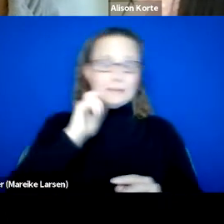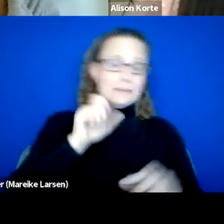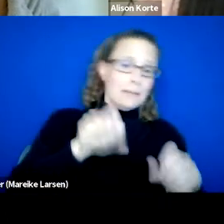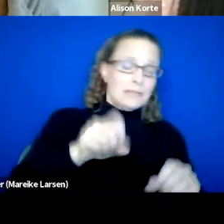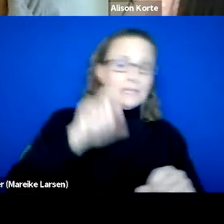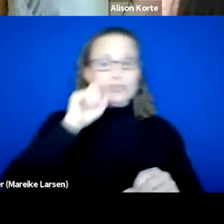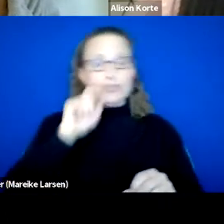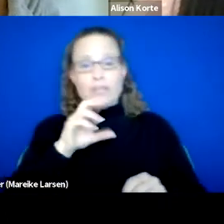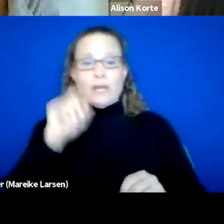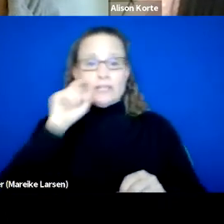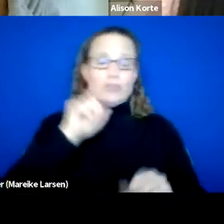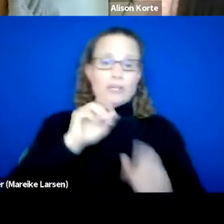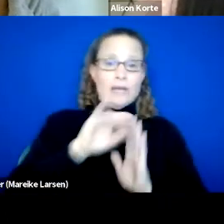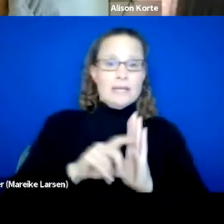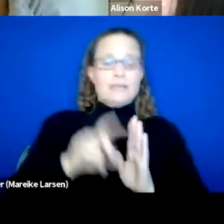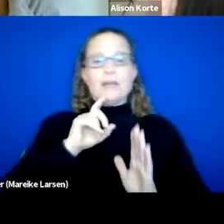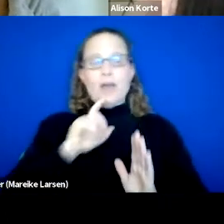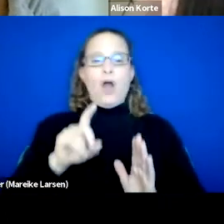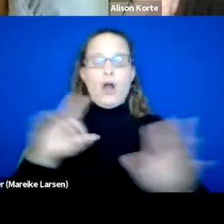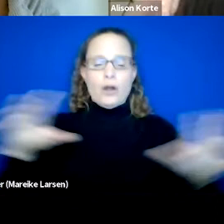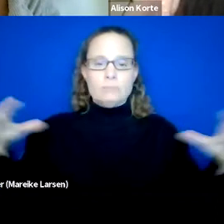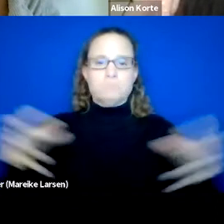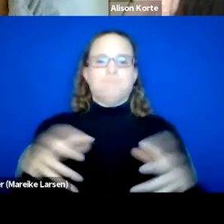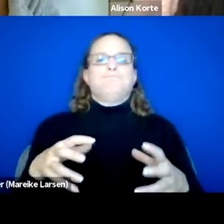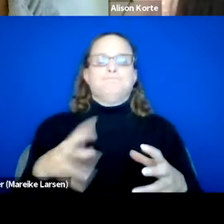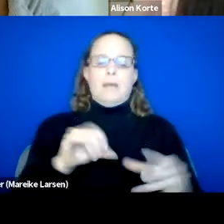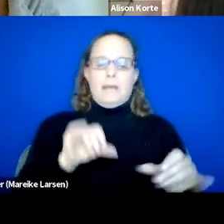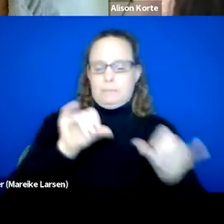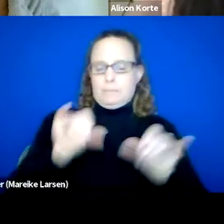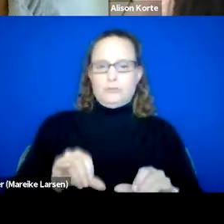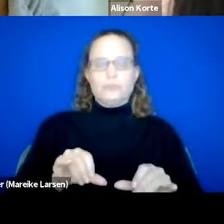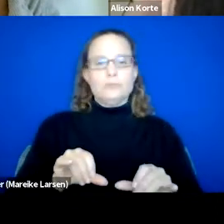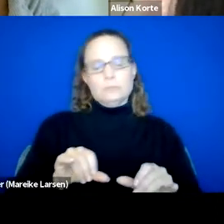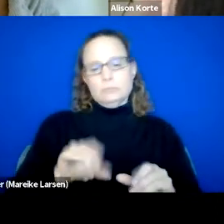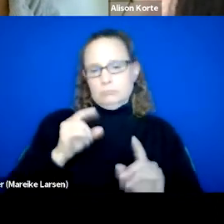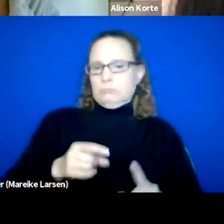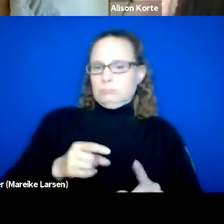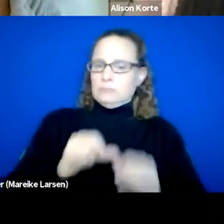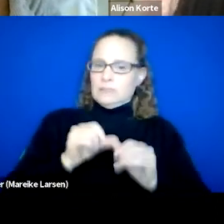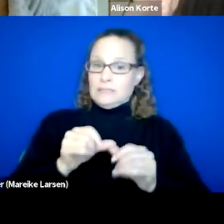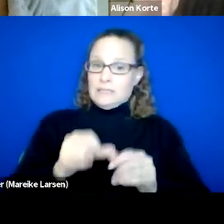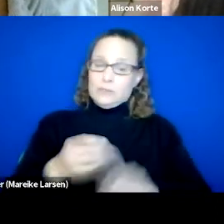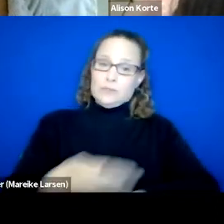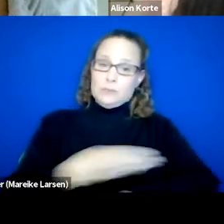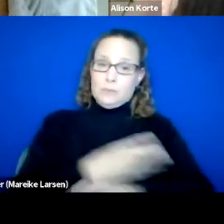and gender identity are disaggregated and measured. In other words, continuous improvement projects should aim to achieve goals for everyone.